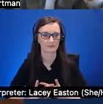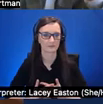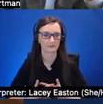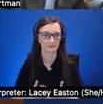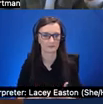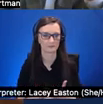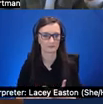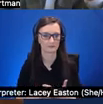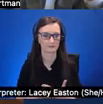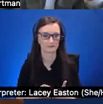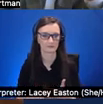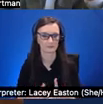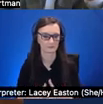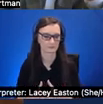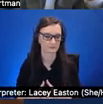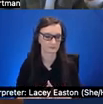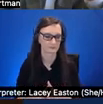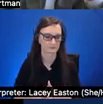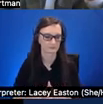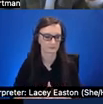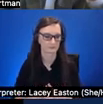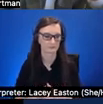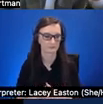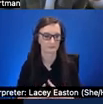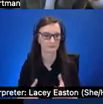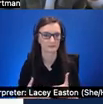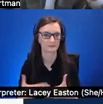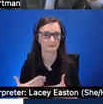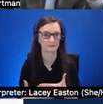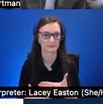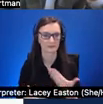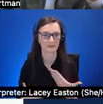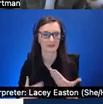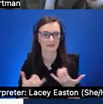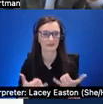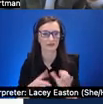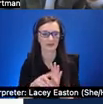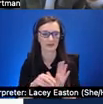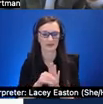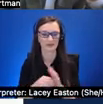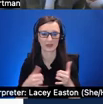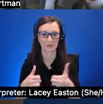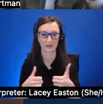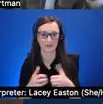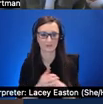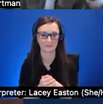yeah please press next so the video will play as well awesome yeah so with the different prototypes